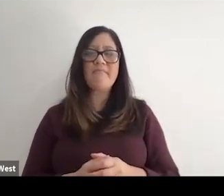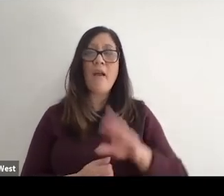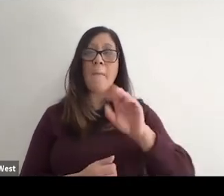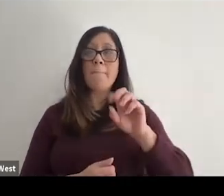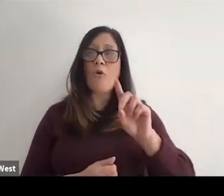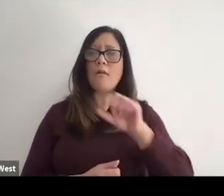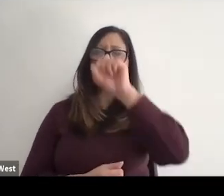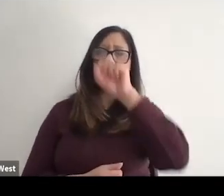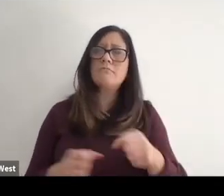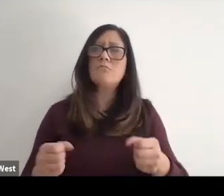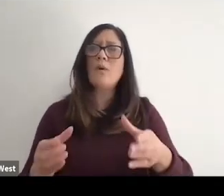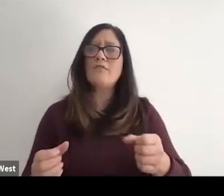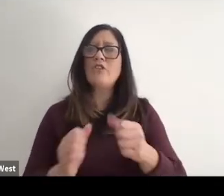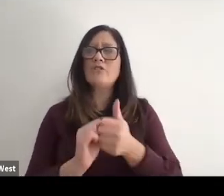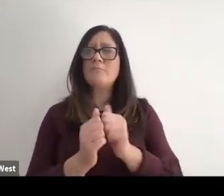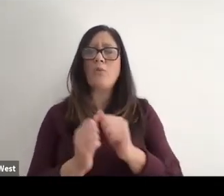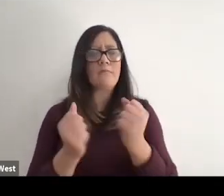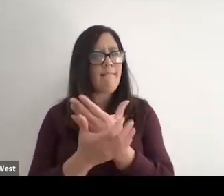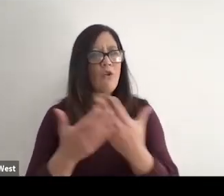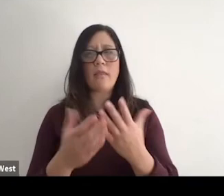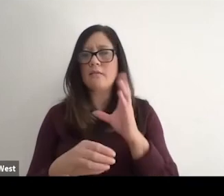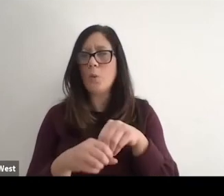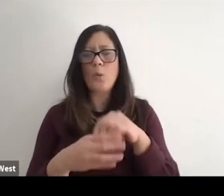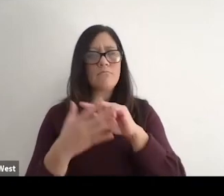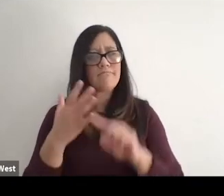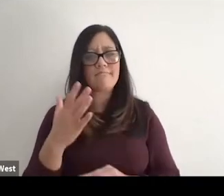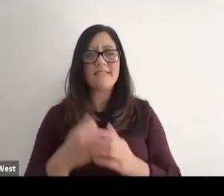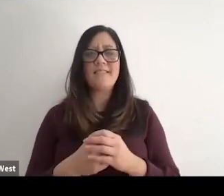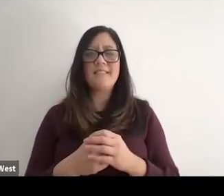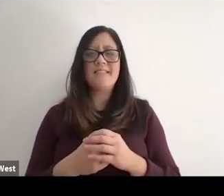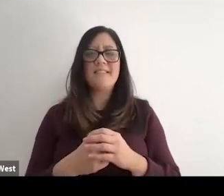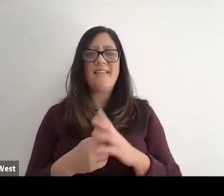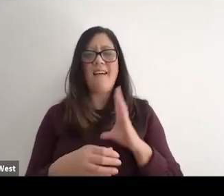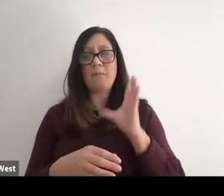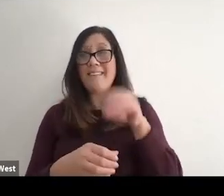Love everything about it and I've been apart of it to a certain degree,